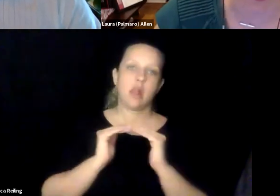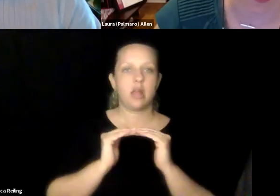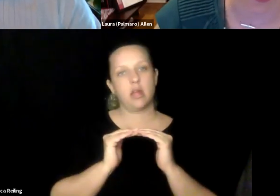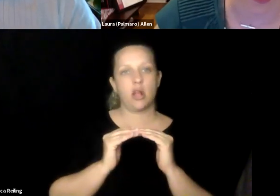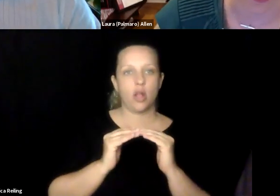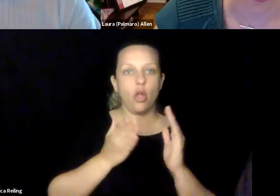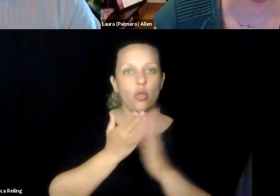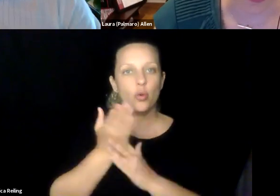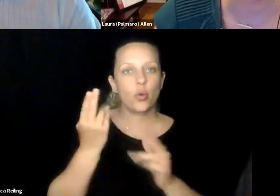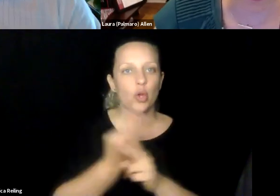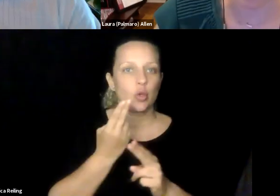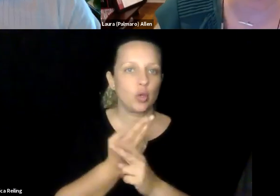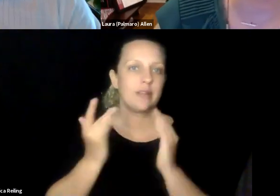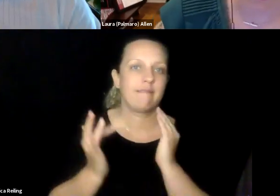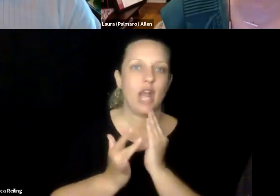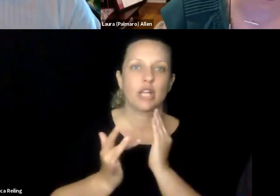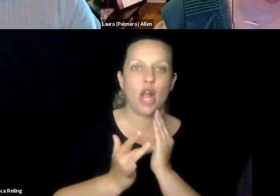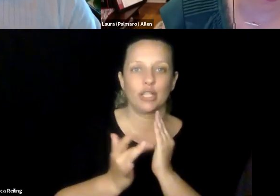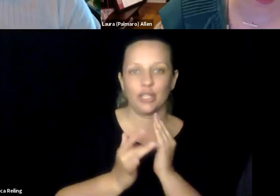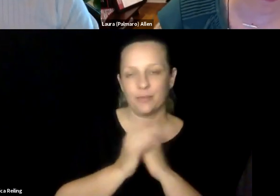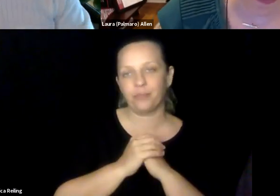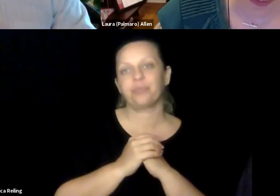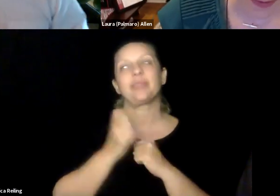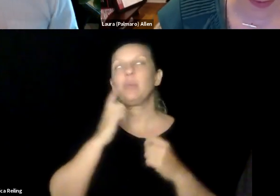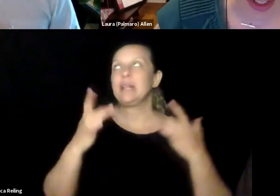Google's massive scale and platform to be able to help to level the